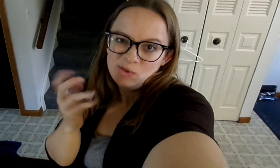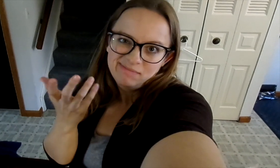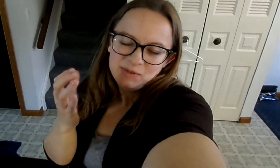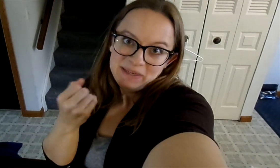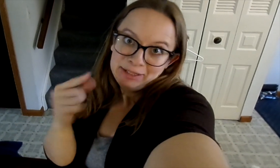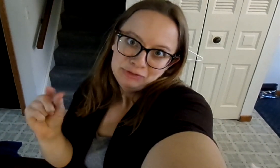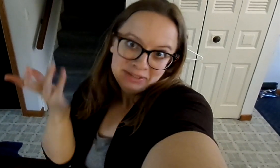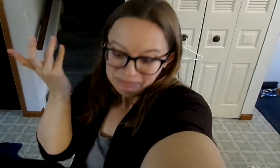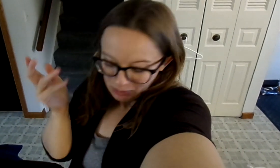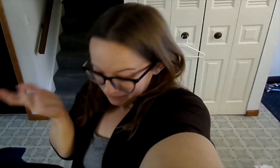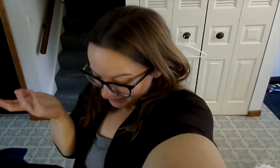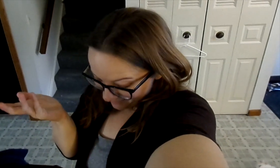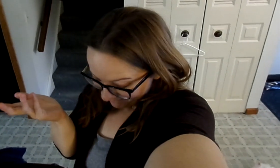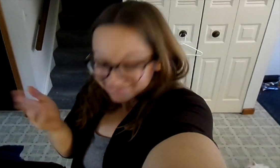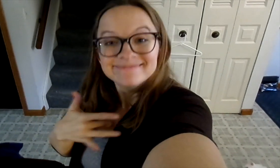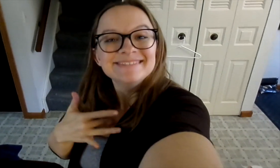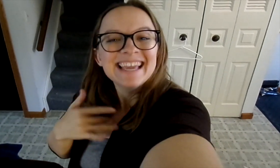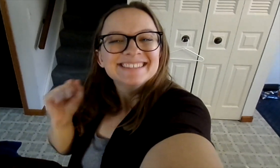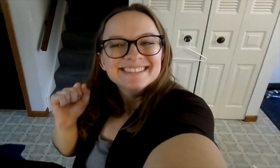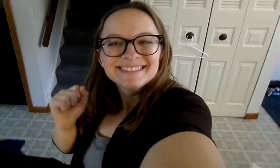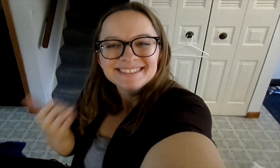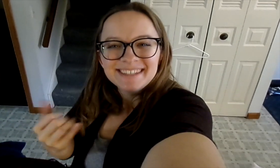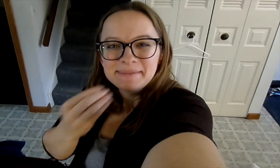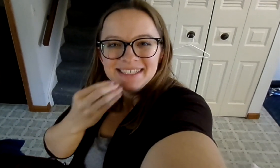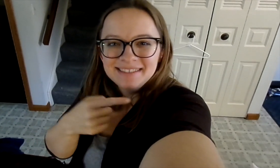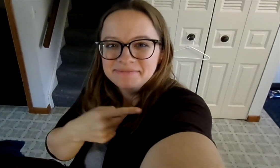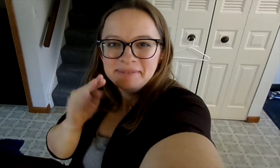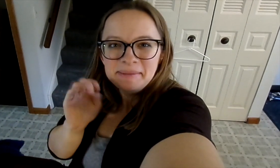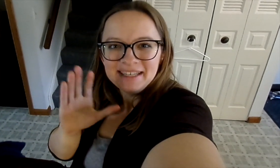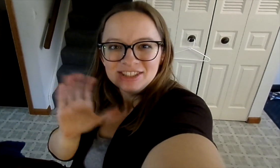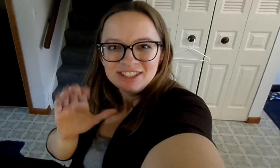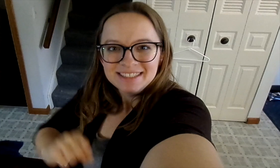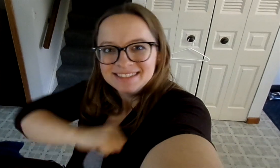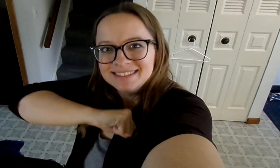So we got green. Exciting! Now I'm going to eat my mac and cheese.